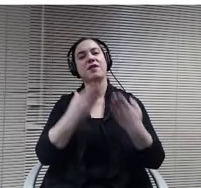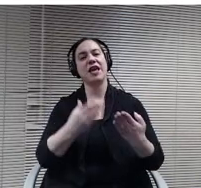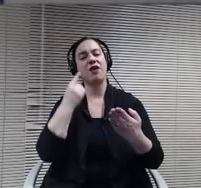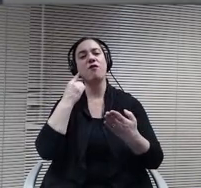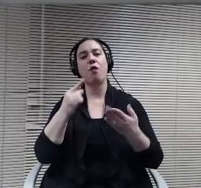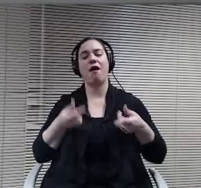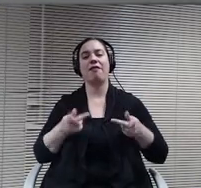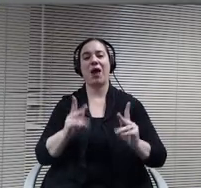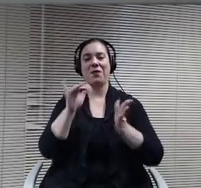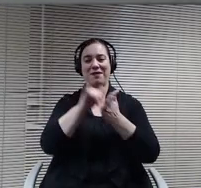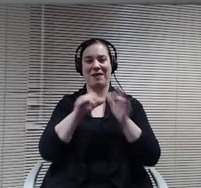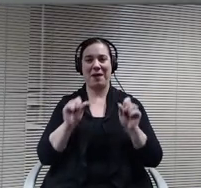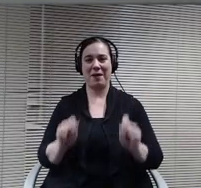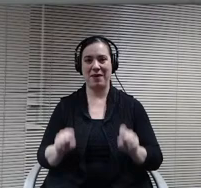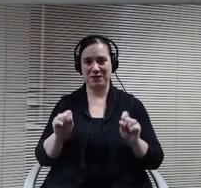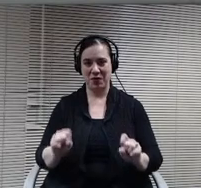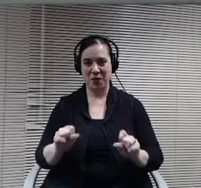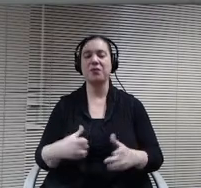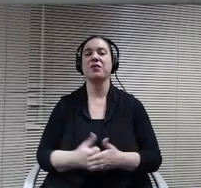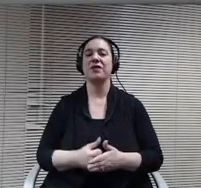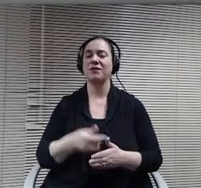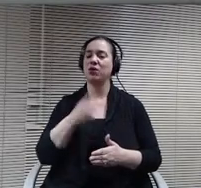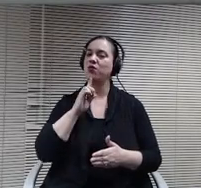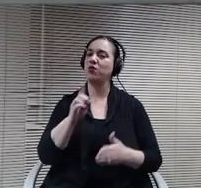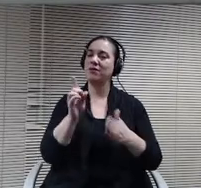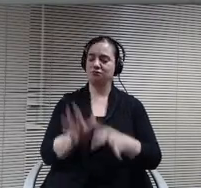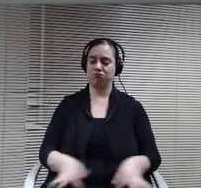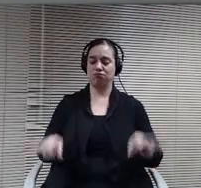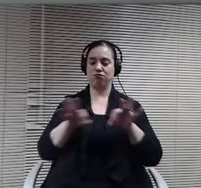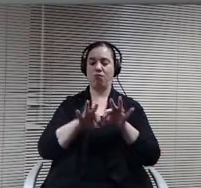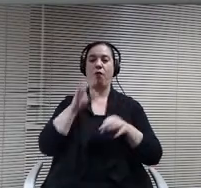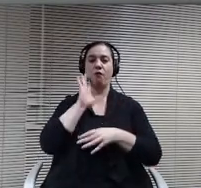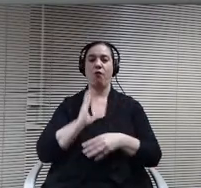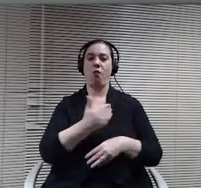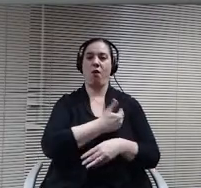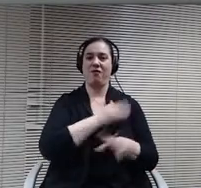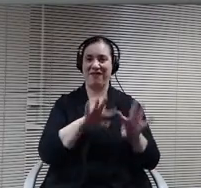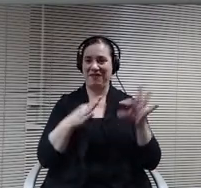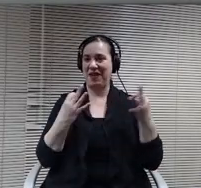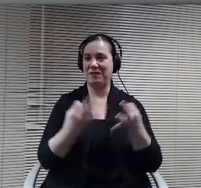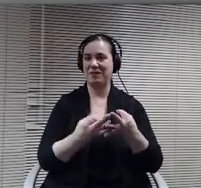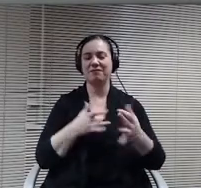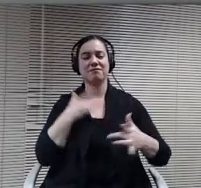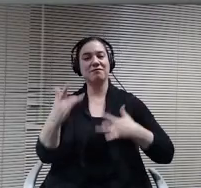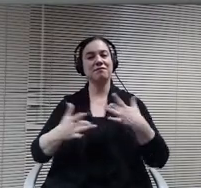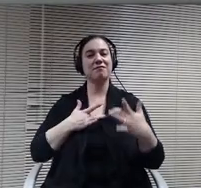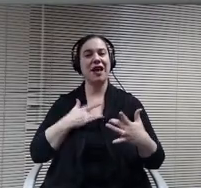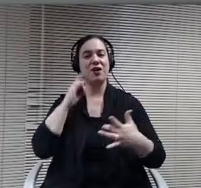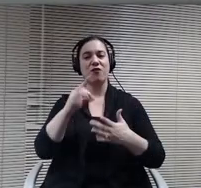making that a possibility. It's made a huge difference for our families and excited too for the new possibilities that we have moving forward.